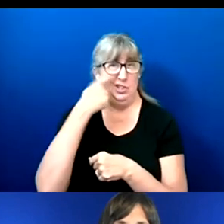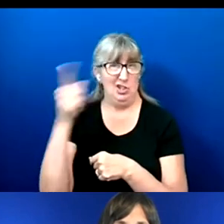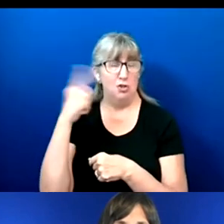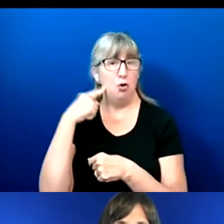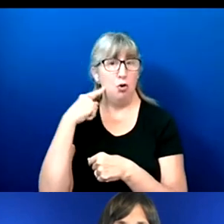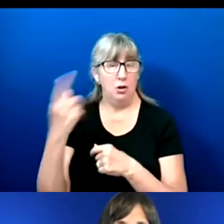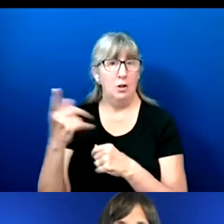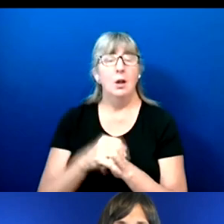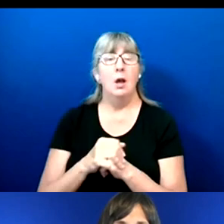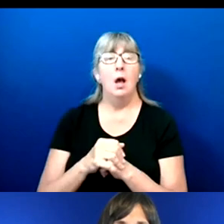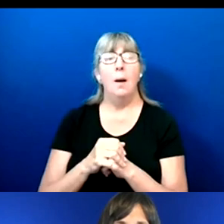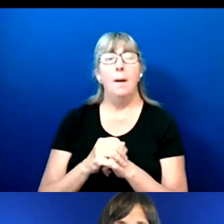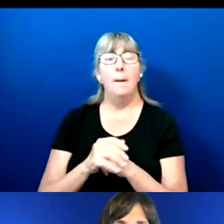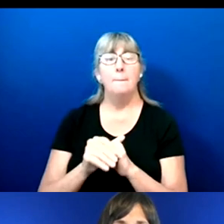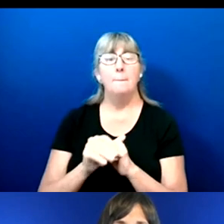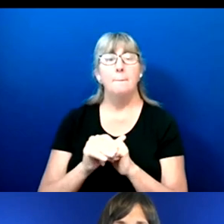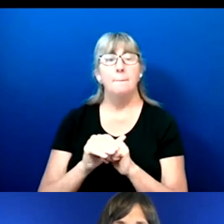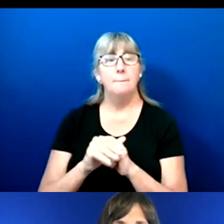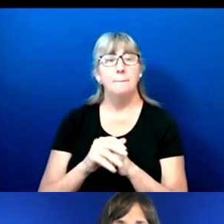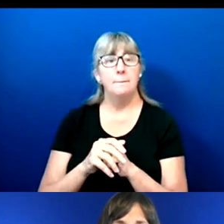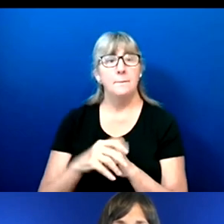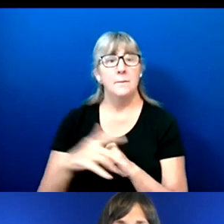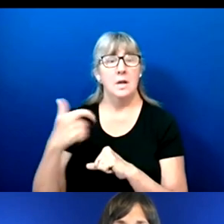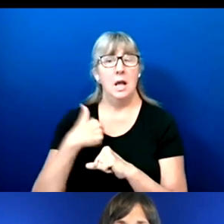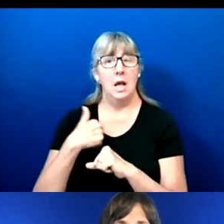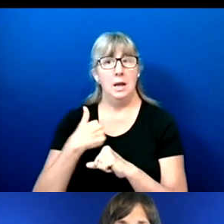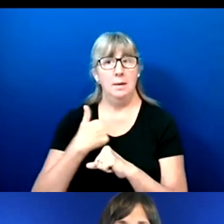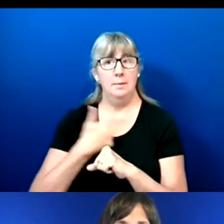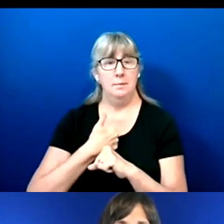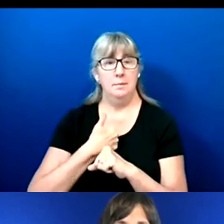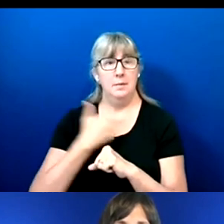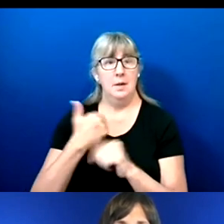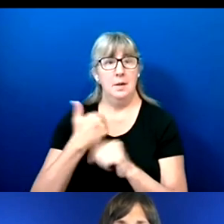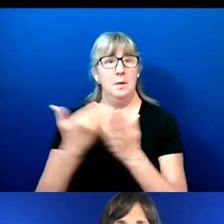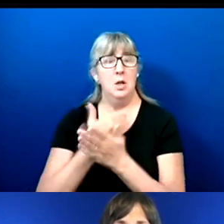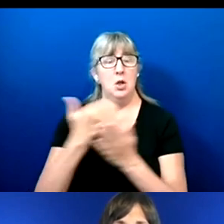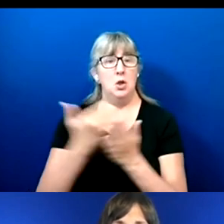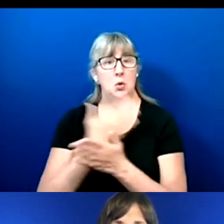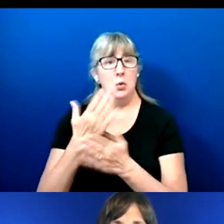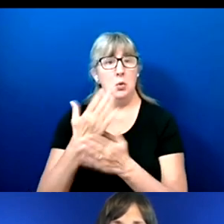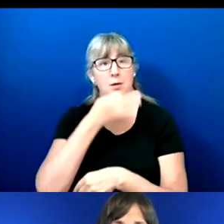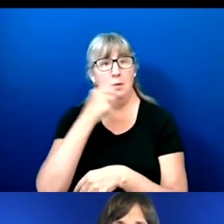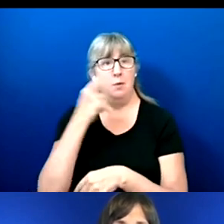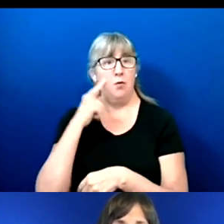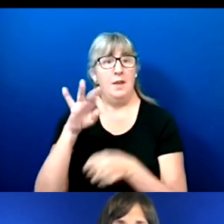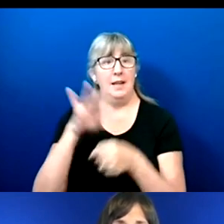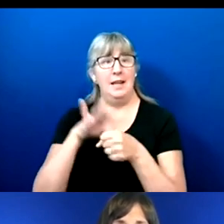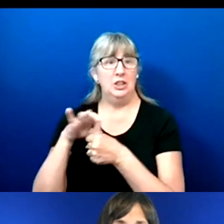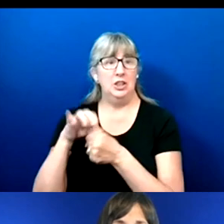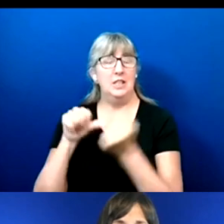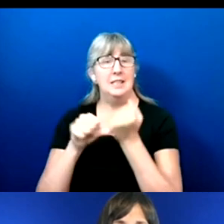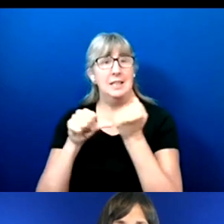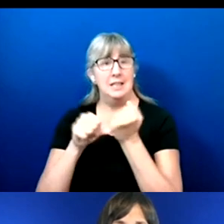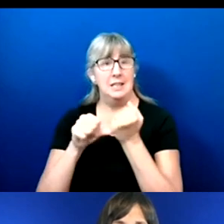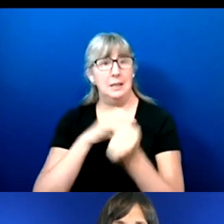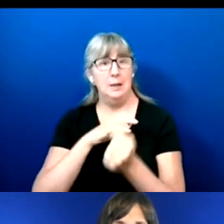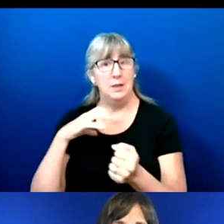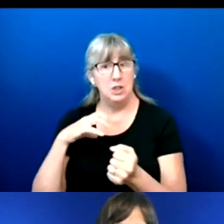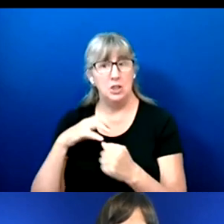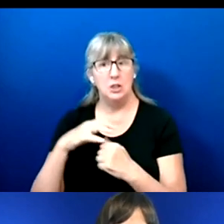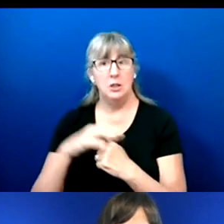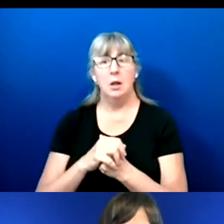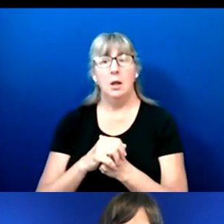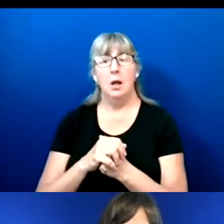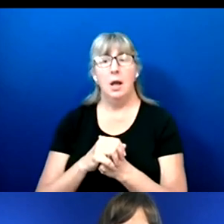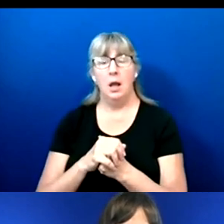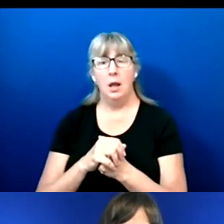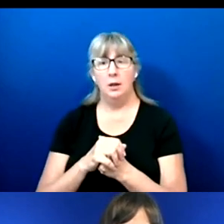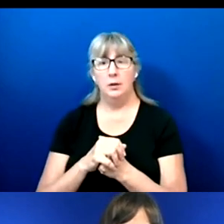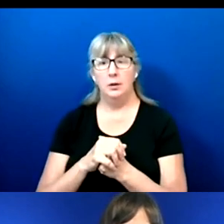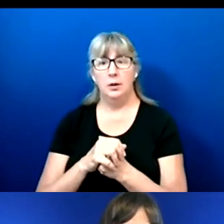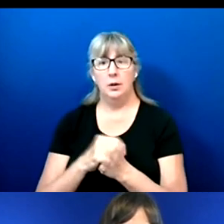I am a new subject matter expert to the Election Assistance Commission in charge of accessibility